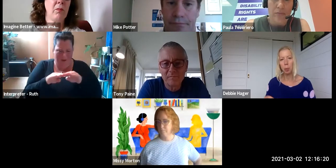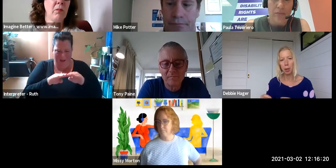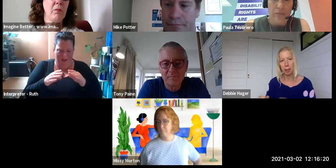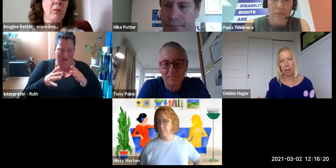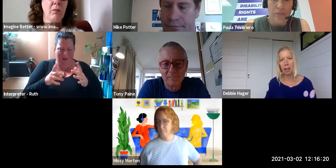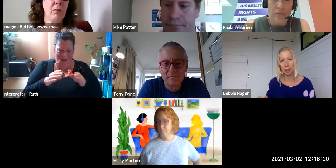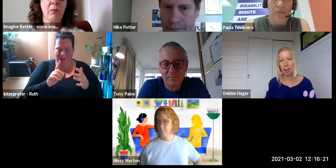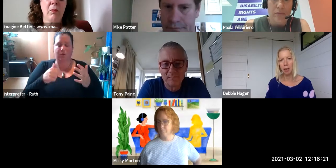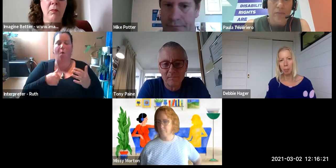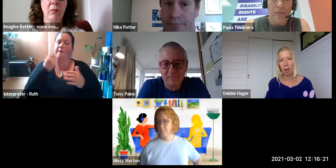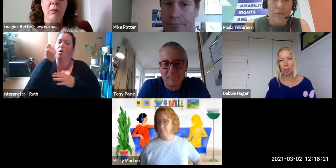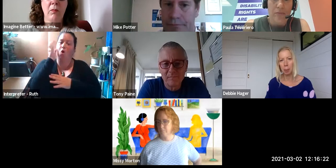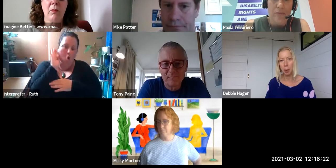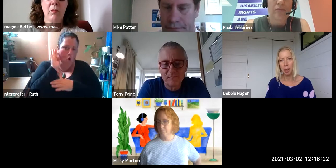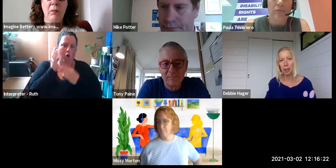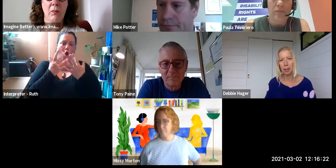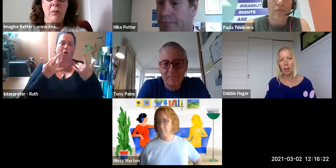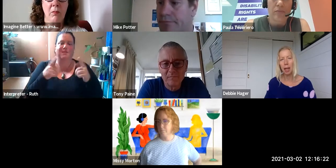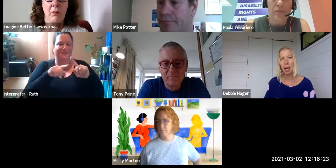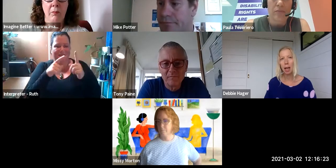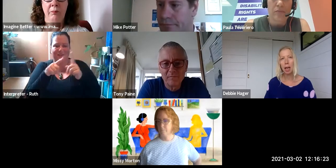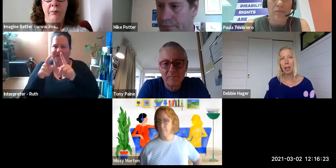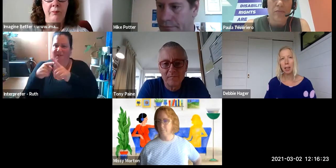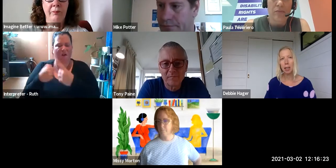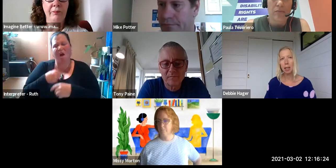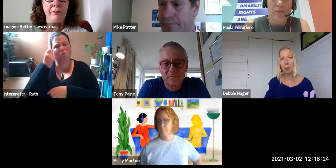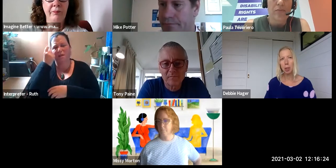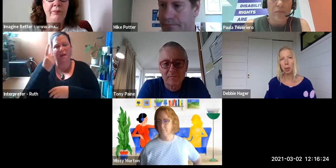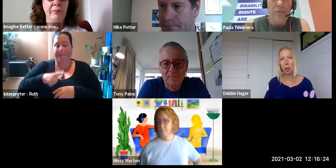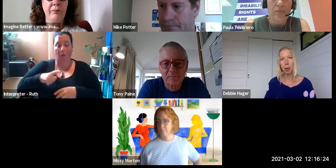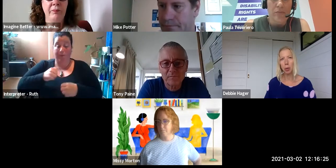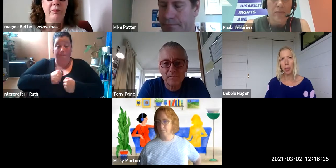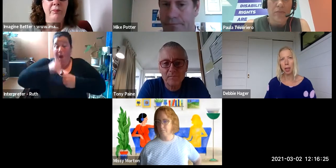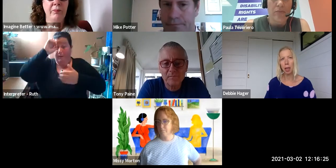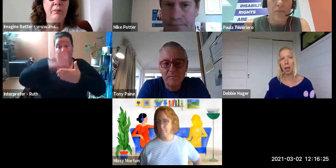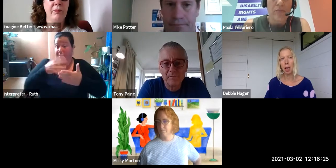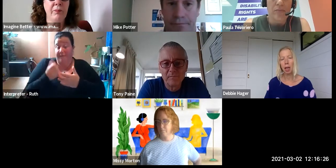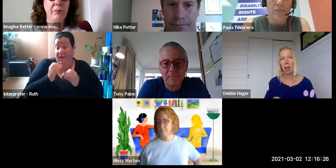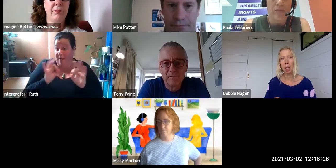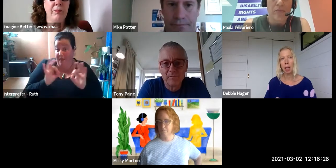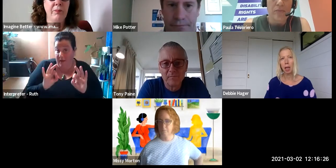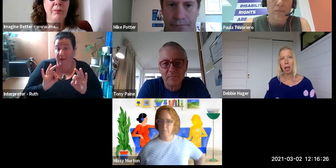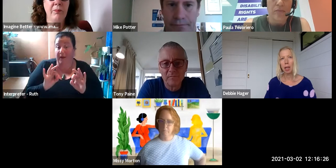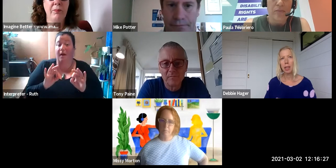because they're outside of my experience. And I think that the most critical thing in